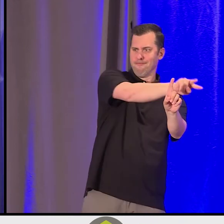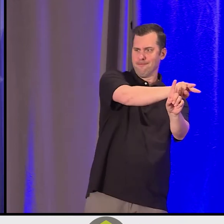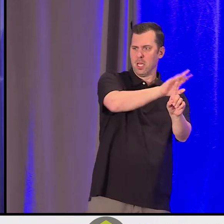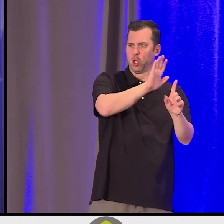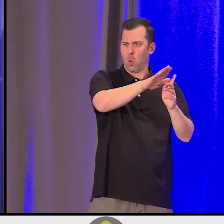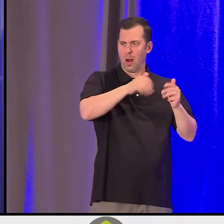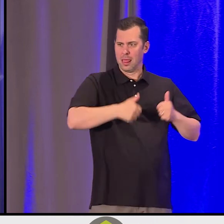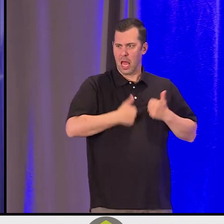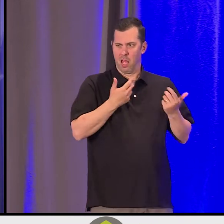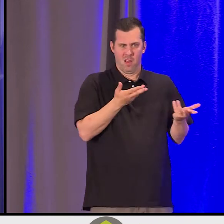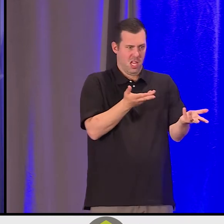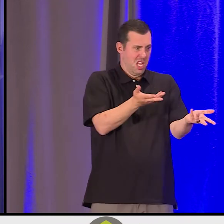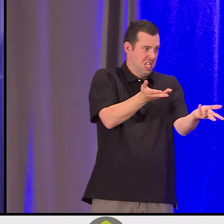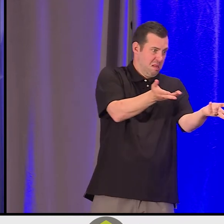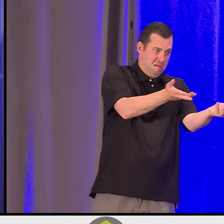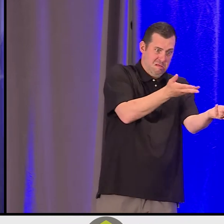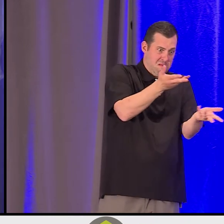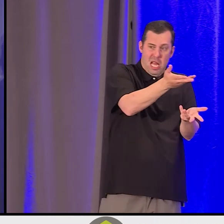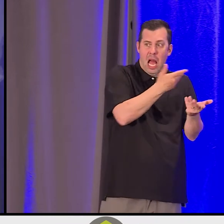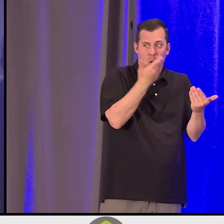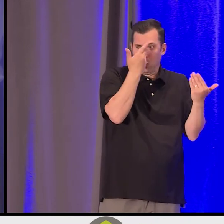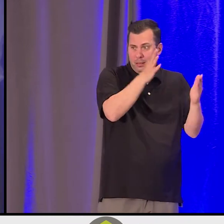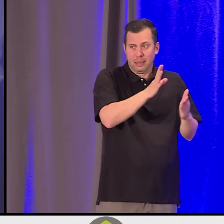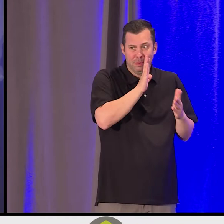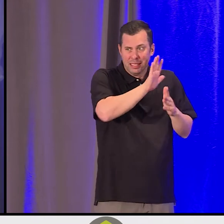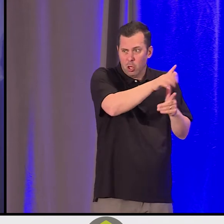through their [Indigenous language], in our language, through their spirit.